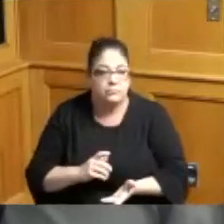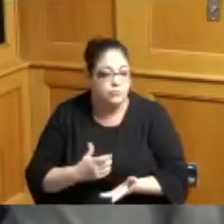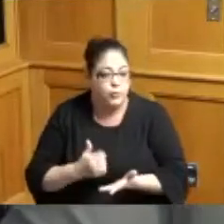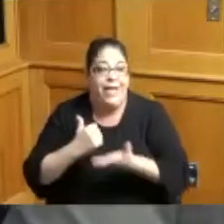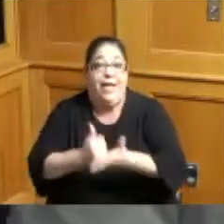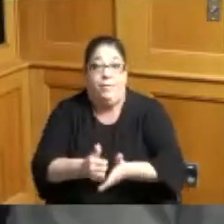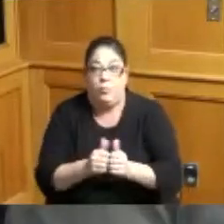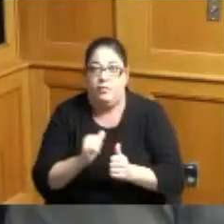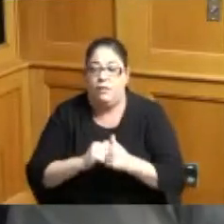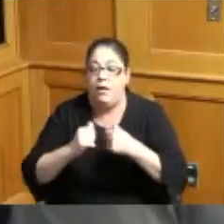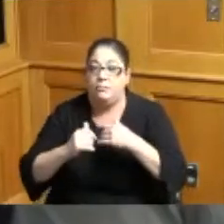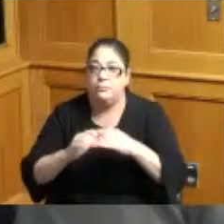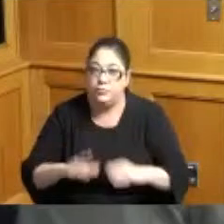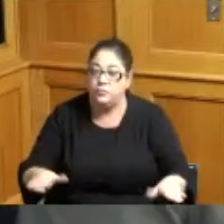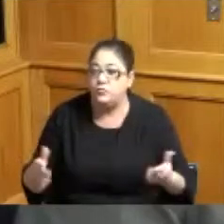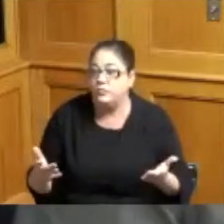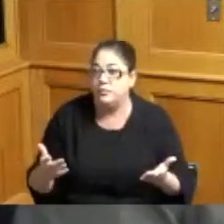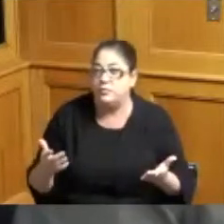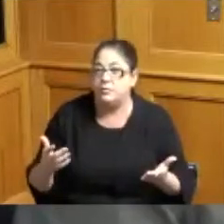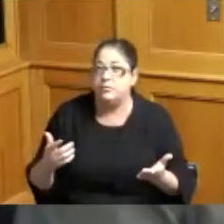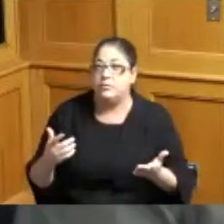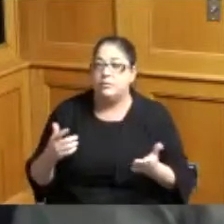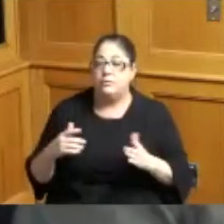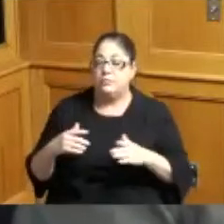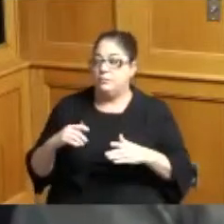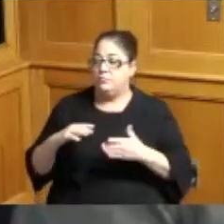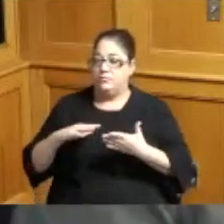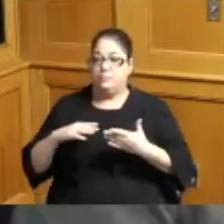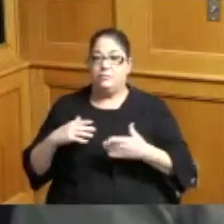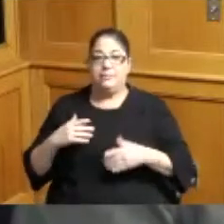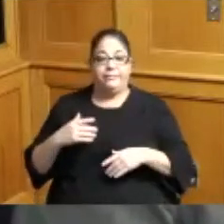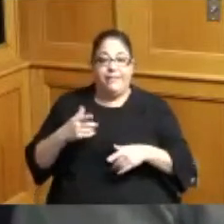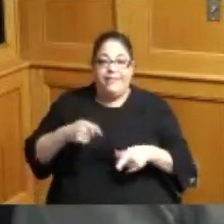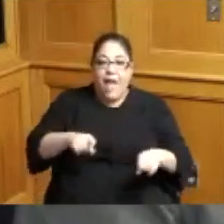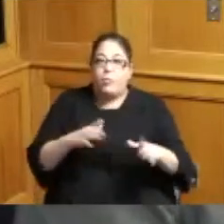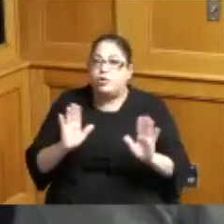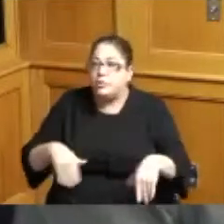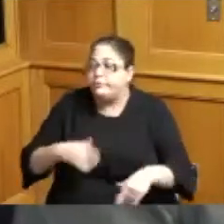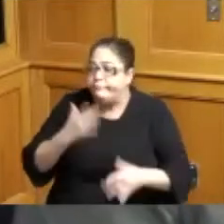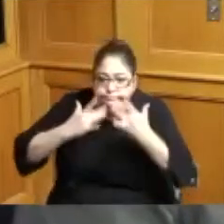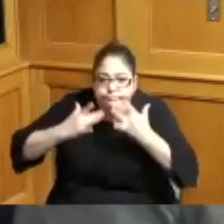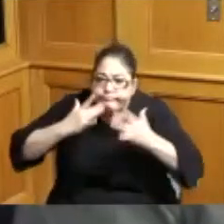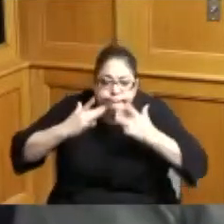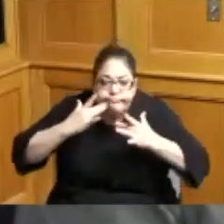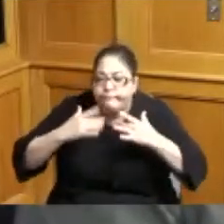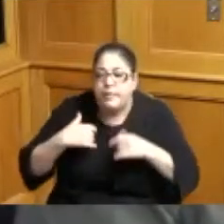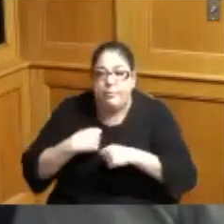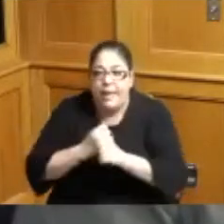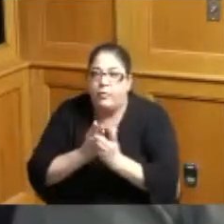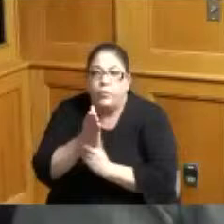the with the children but they weren't getting them they were just making a way out of no way and